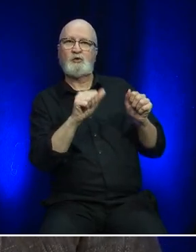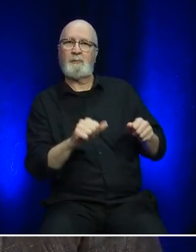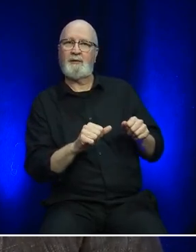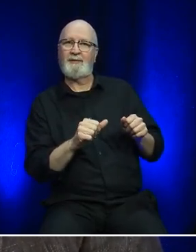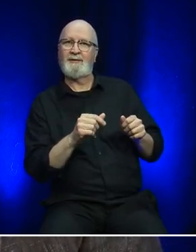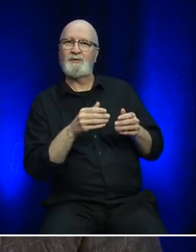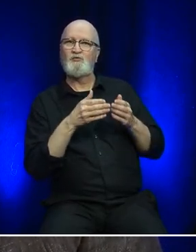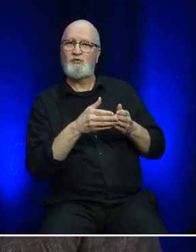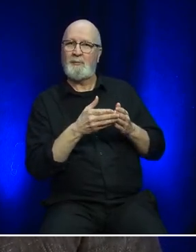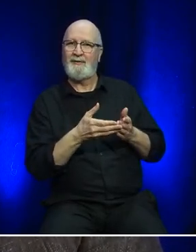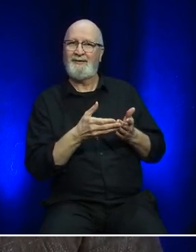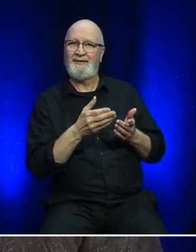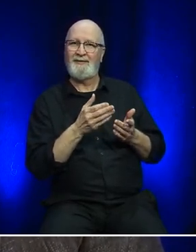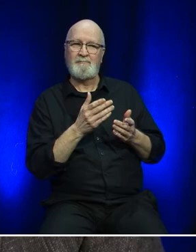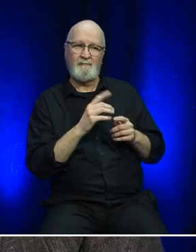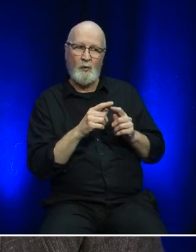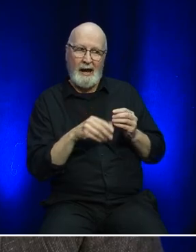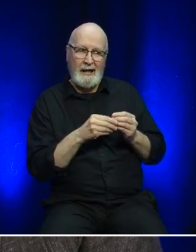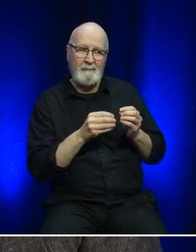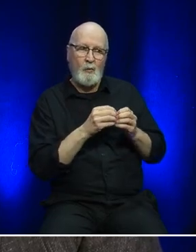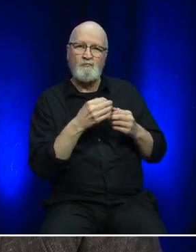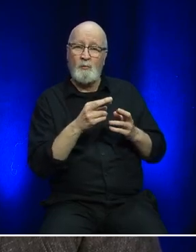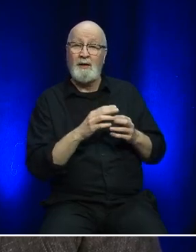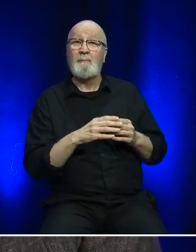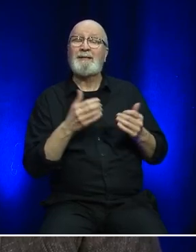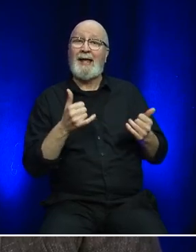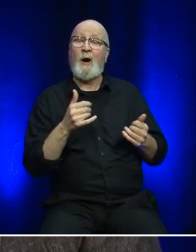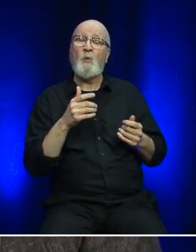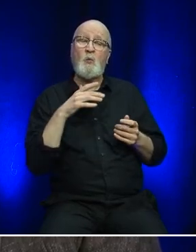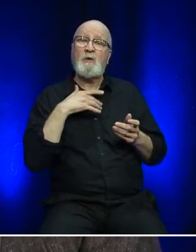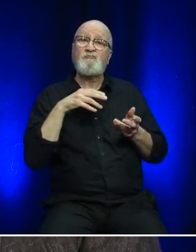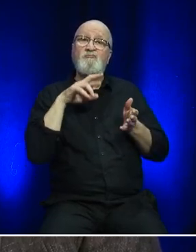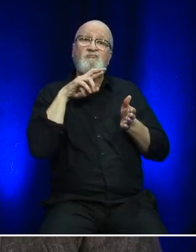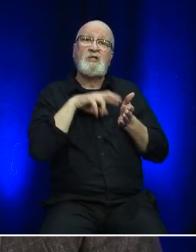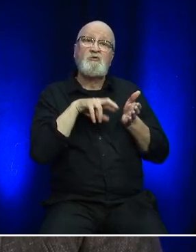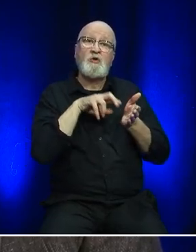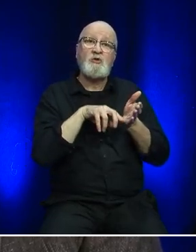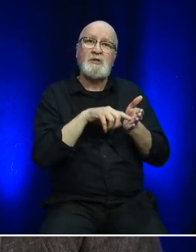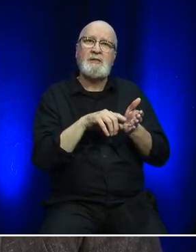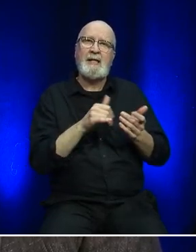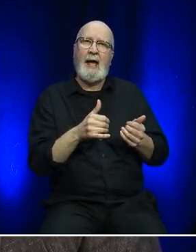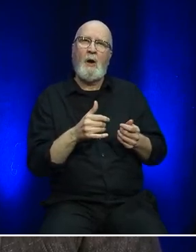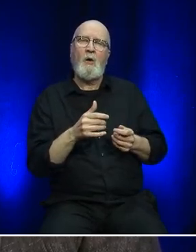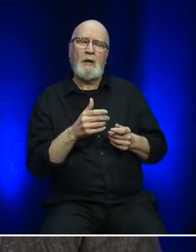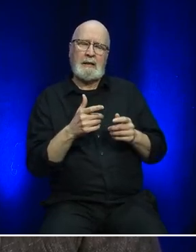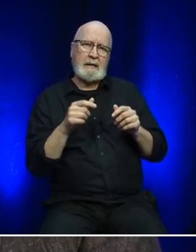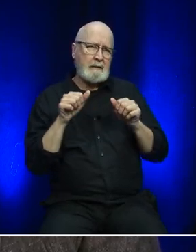other factors. So at this point, we are looking into what the realm of possibilities